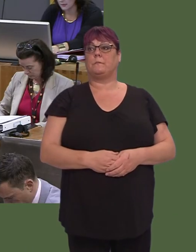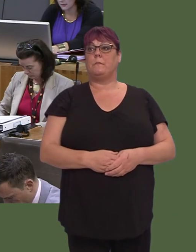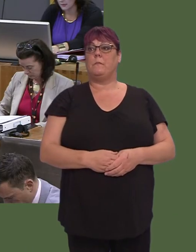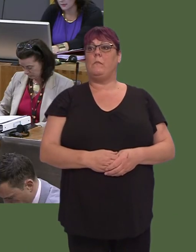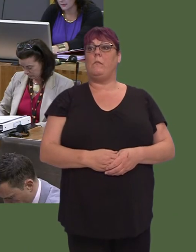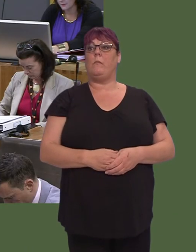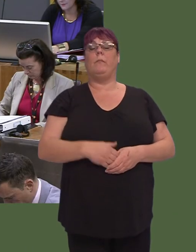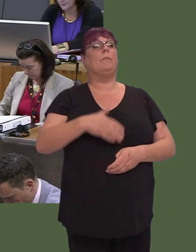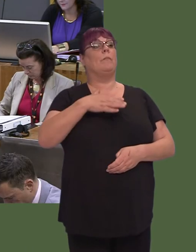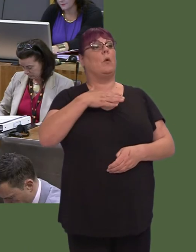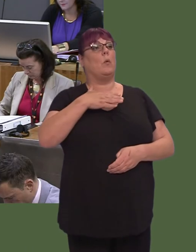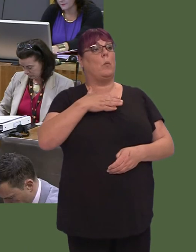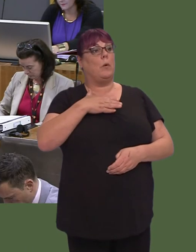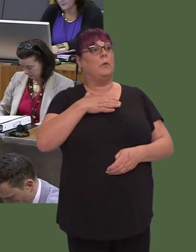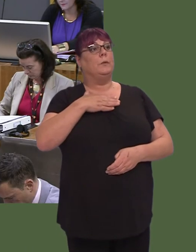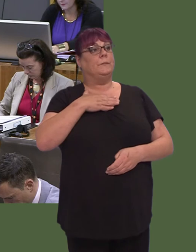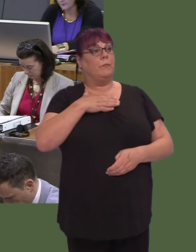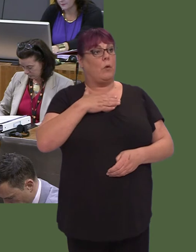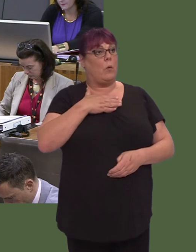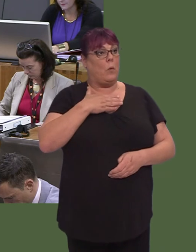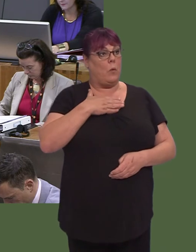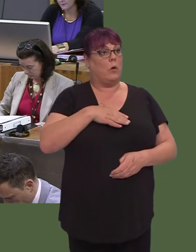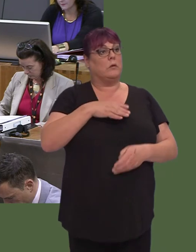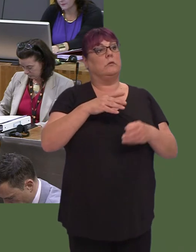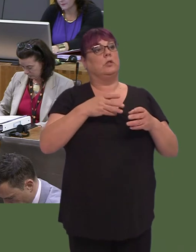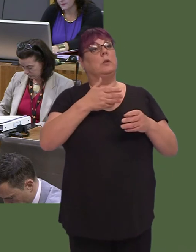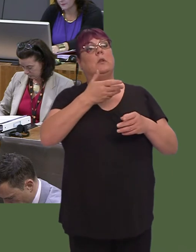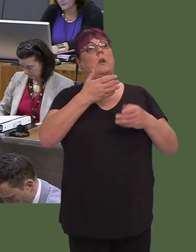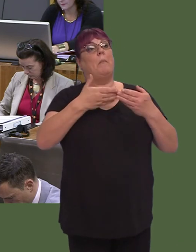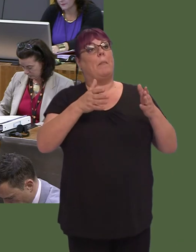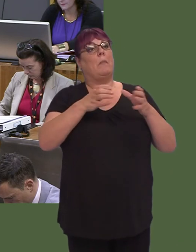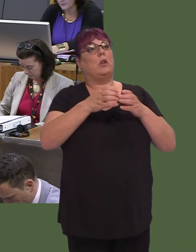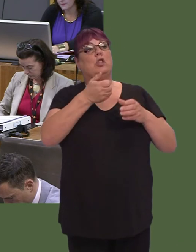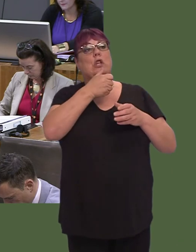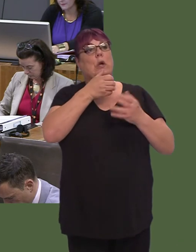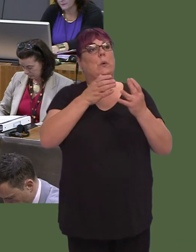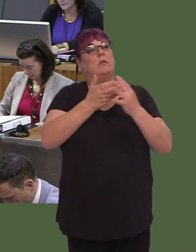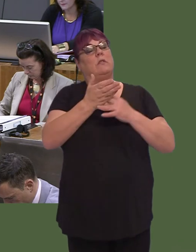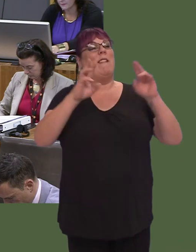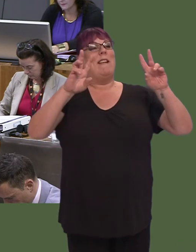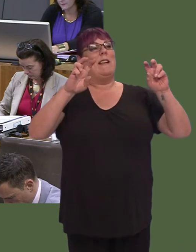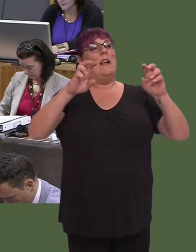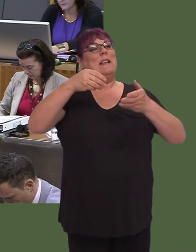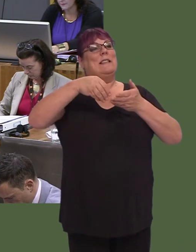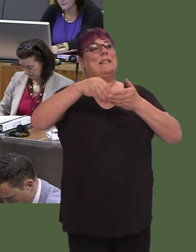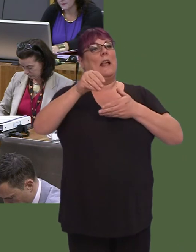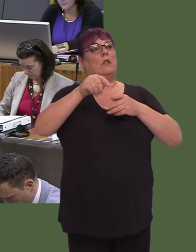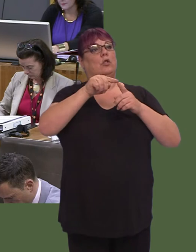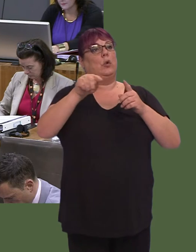to increase the visibility of contracts via Sell2Wales. Of the 22,000 contracts awarded so far through Sell2Wales, approximately two thirds have